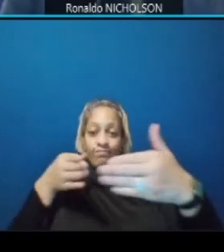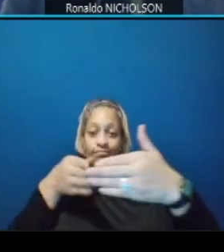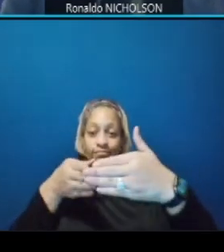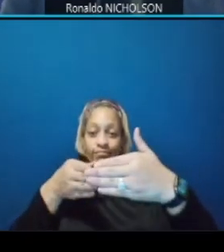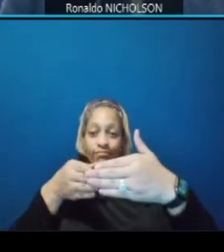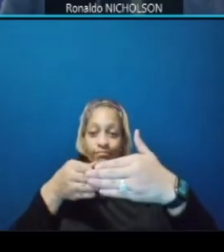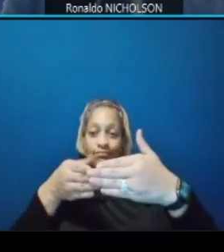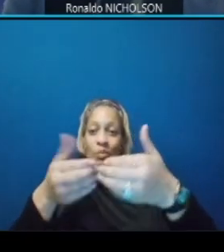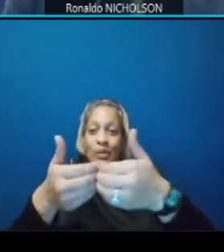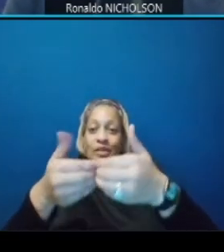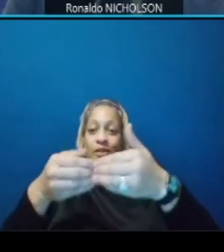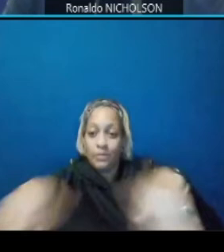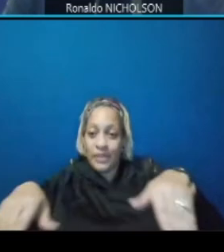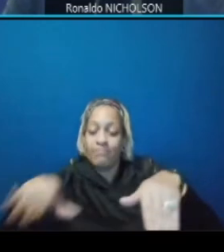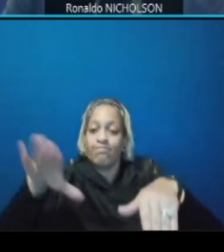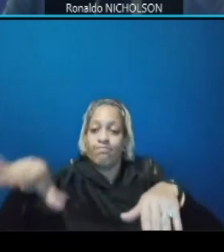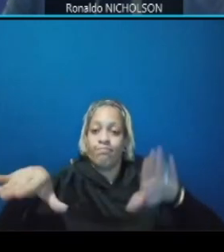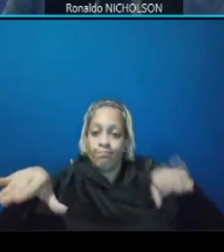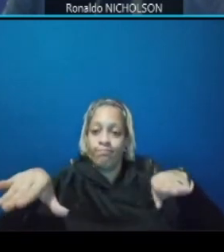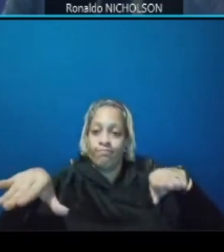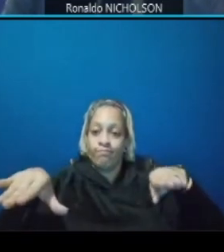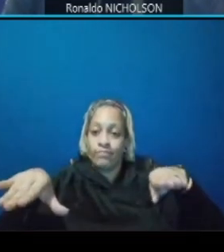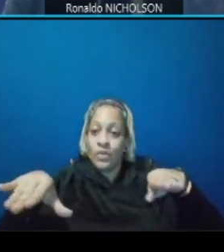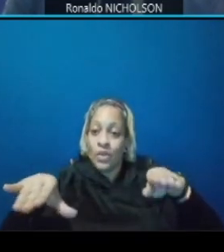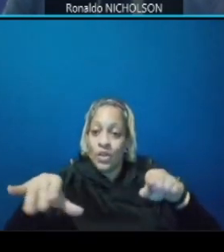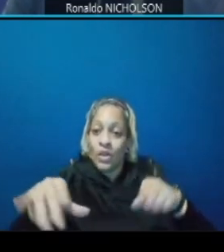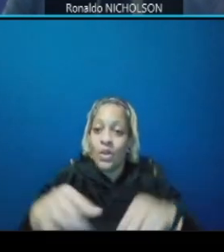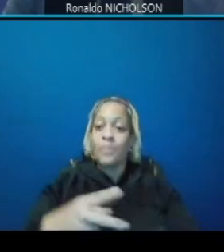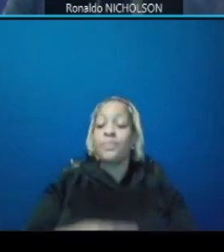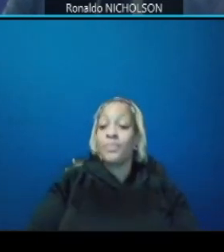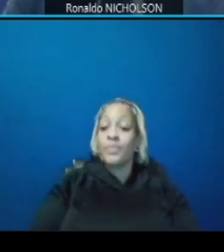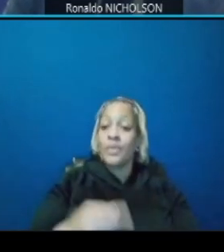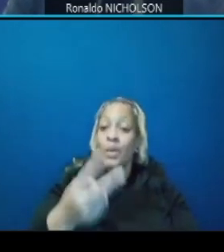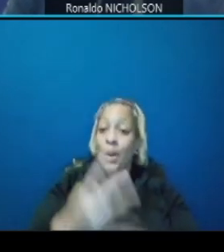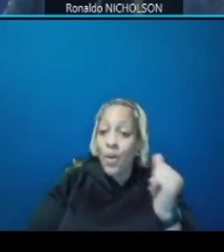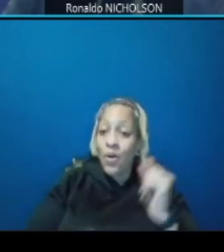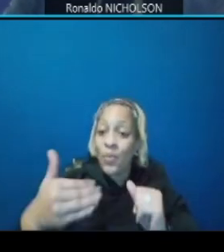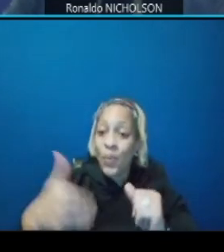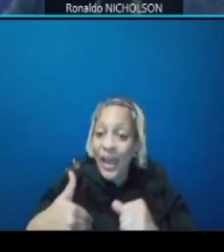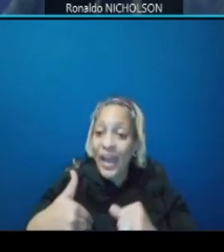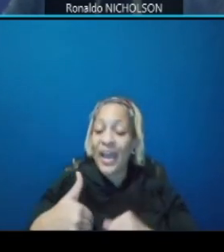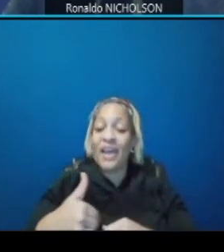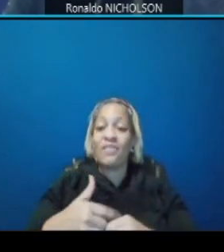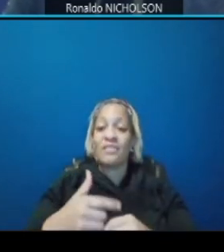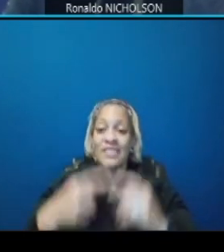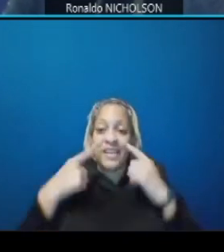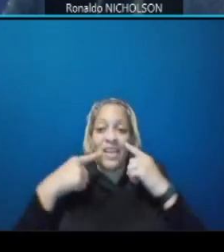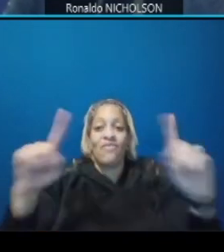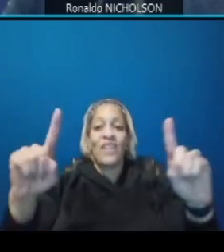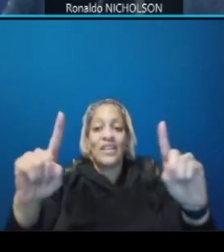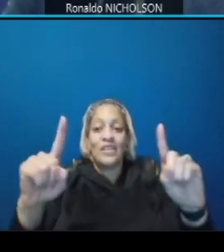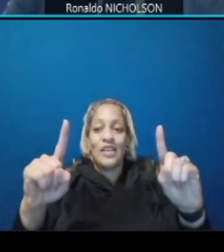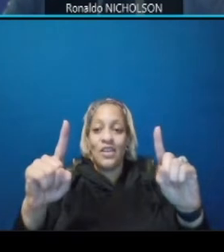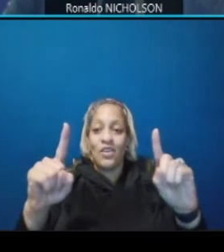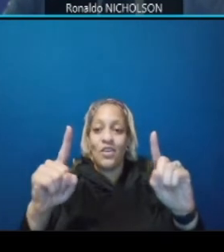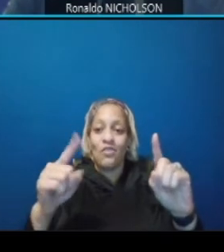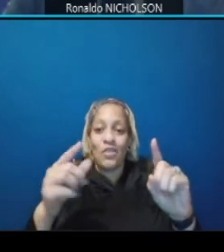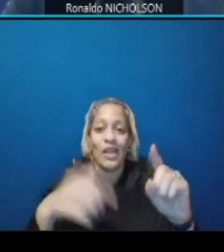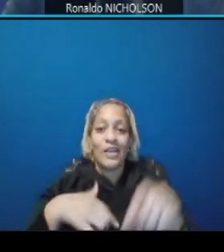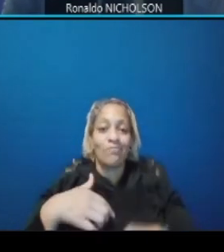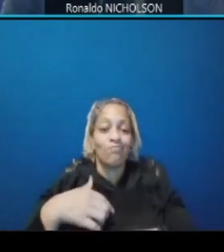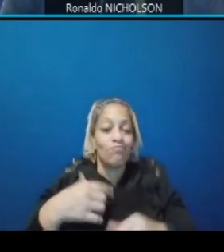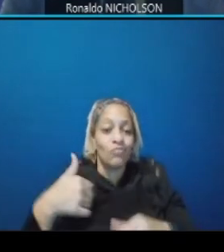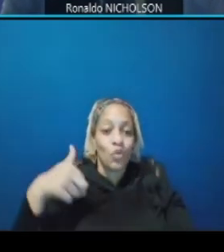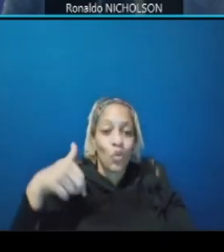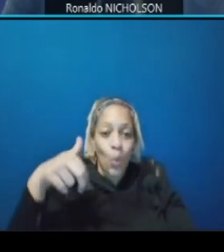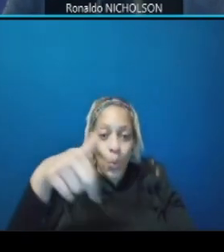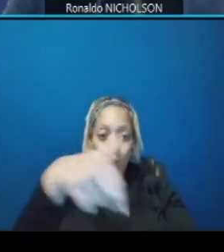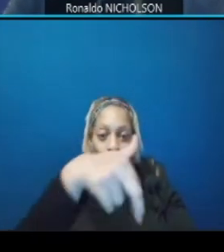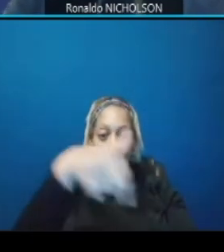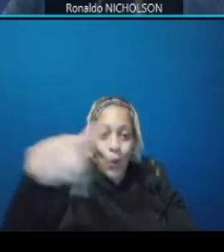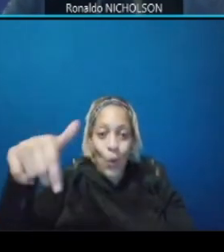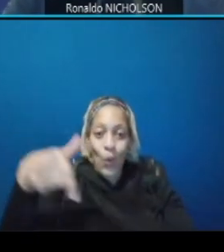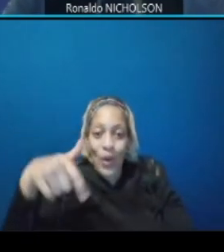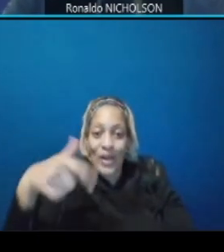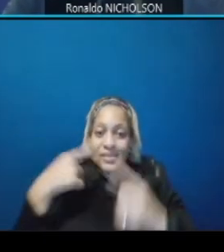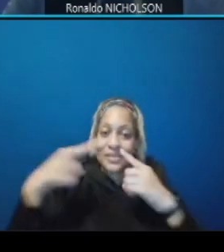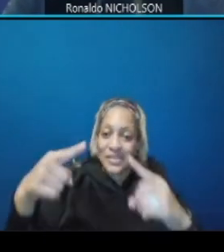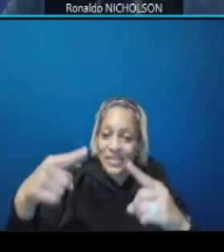all will have highly reflective crosswalks to get to these streetcar platforms